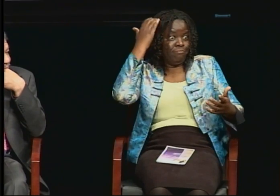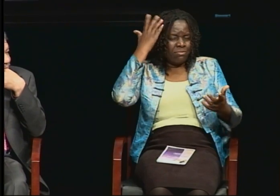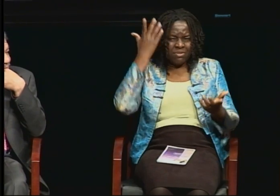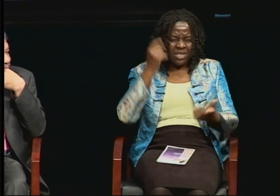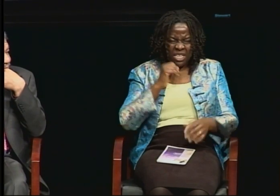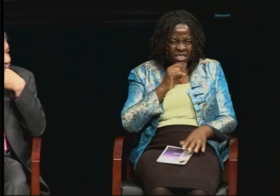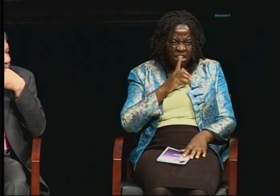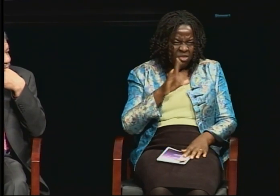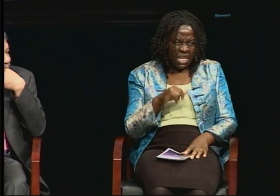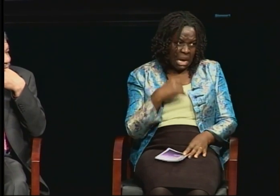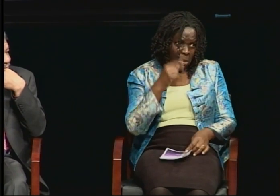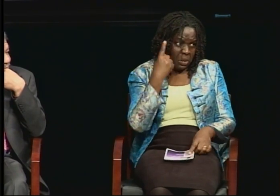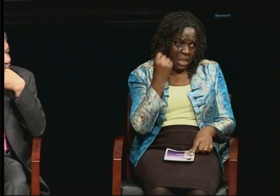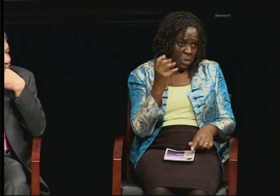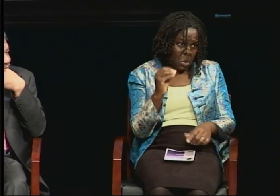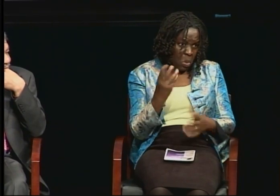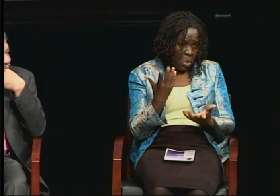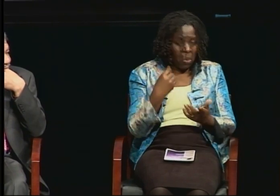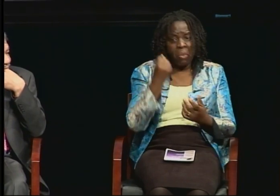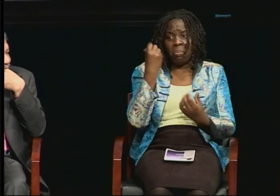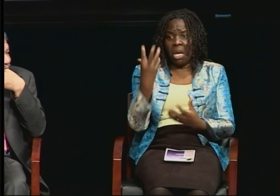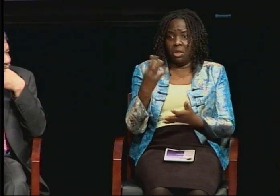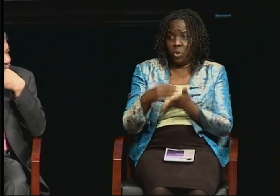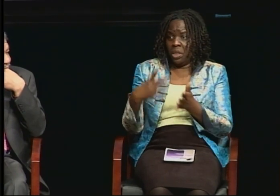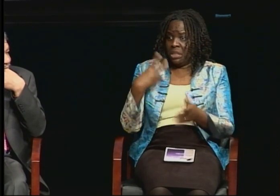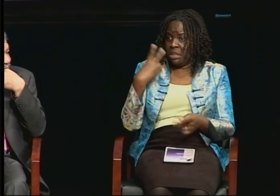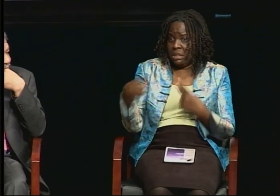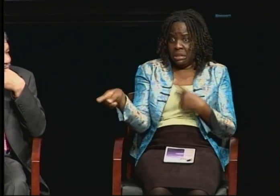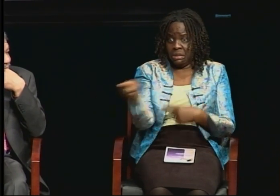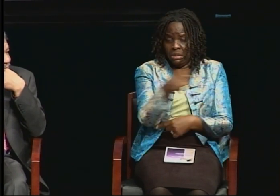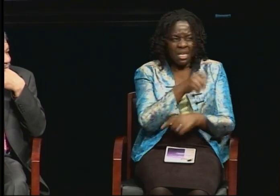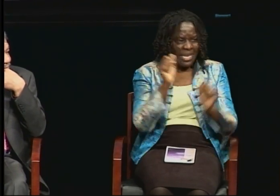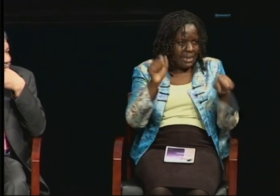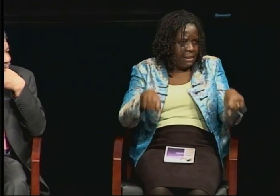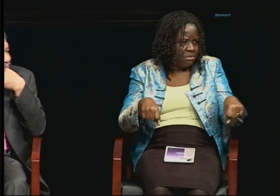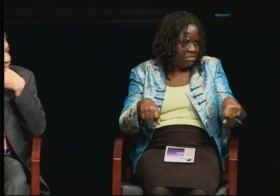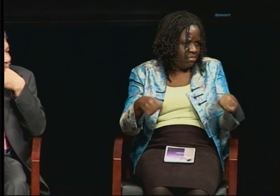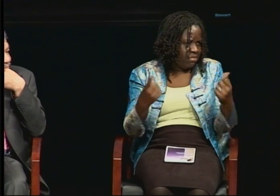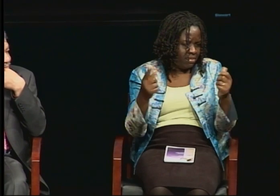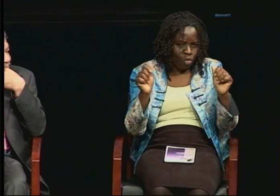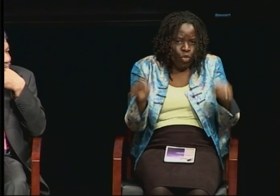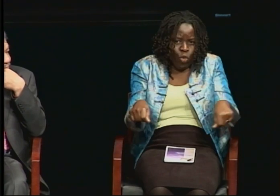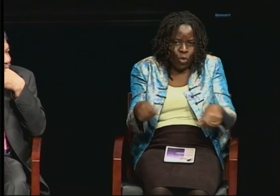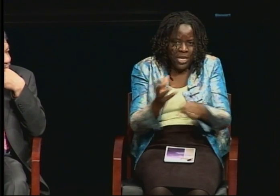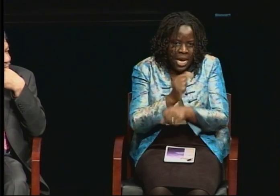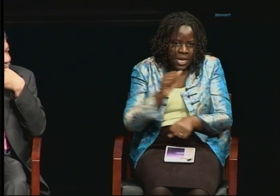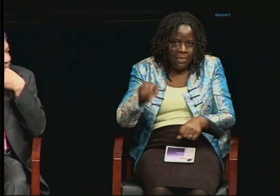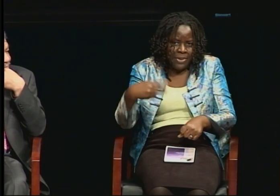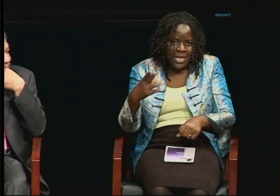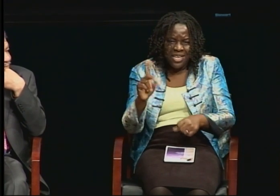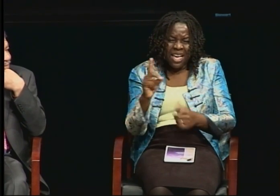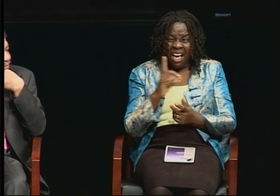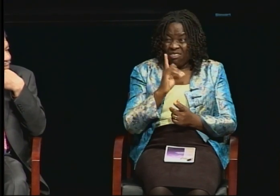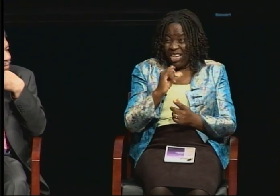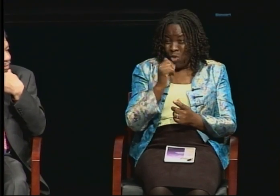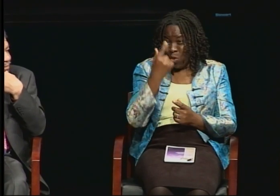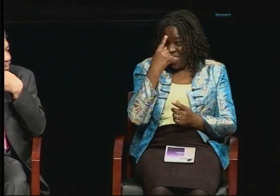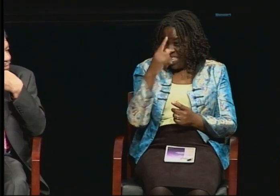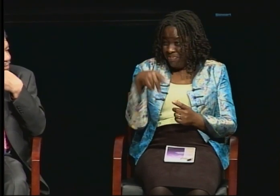As I look out in the audience, I see all of you here as students, all of you can achieve, receive a PhD. A PhD is not a measure of your intelligence.